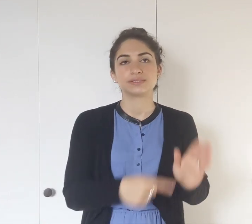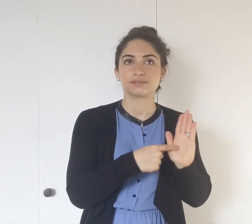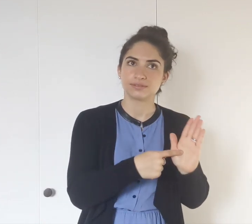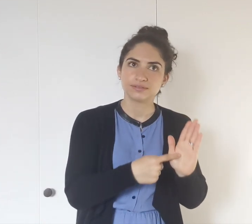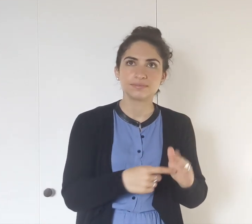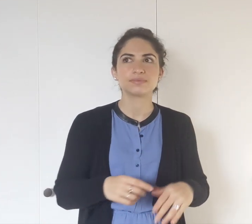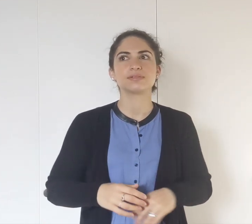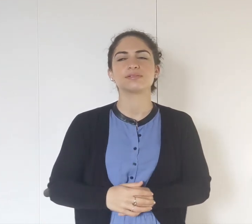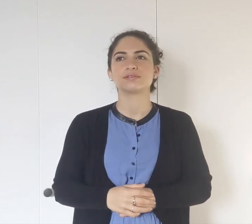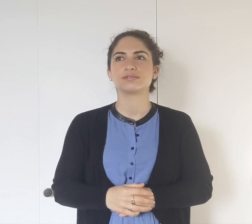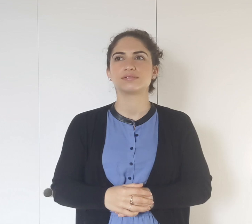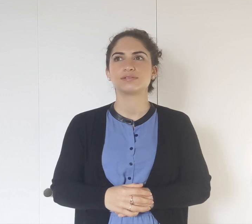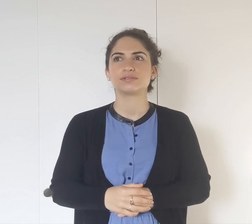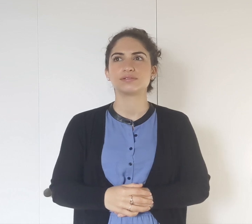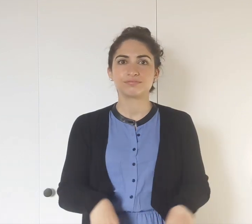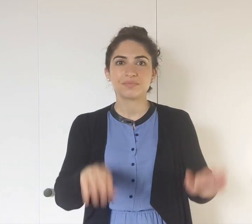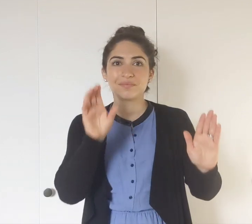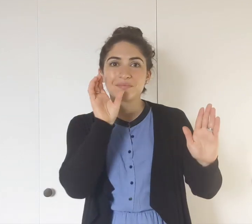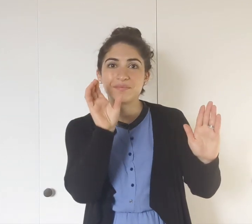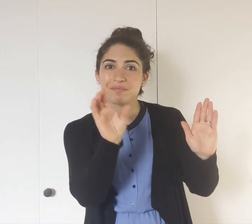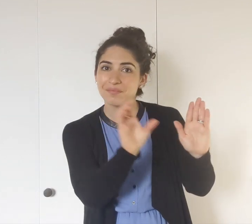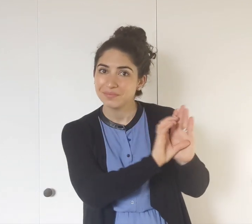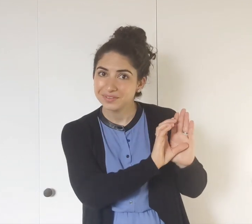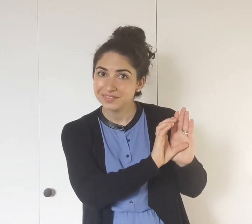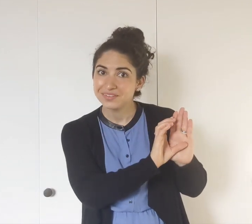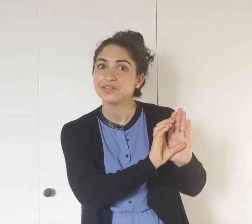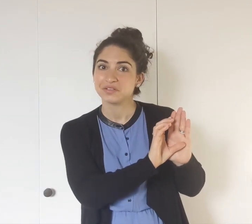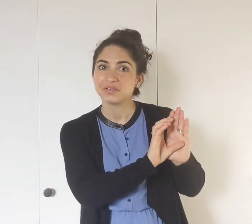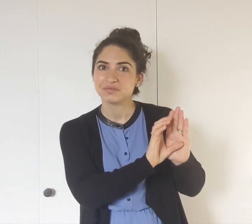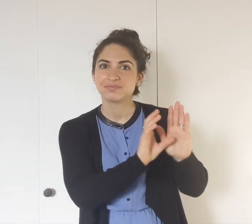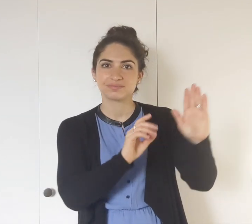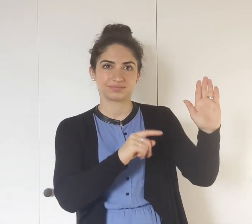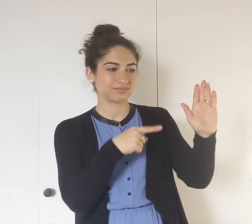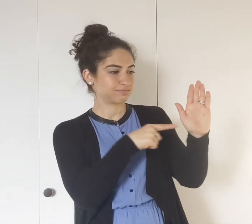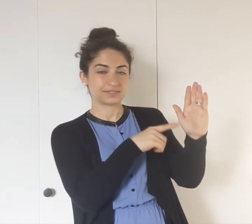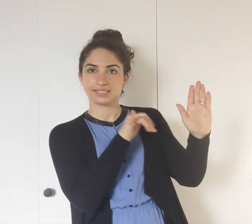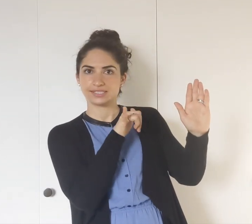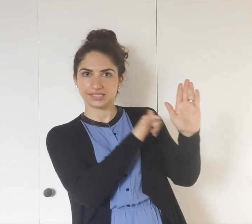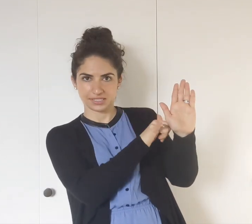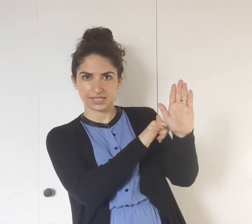EXAMPLE. PICTURE.